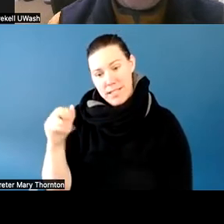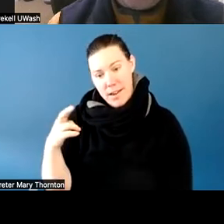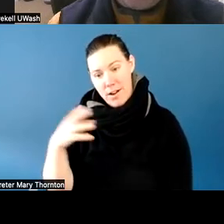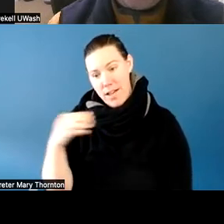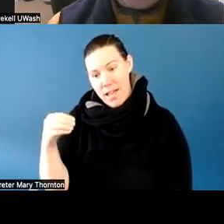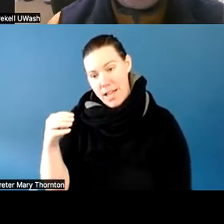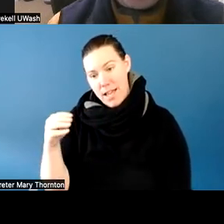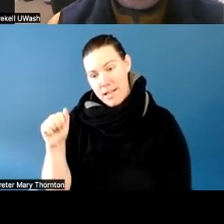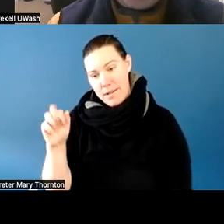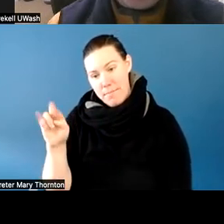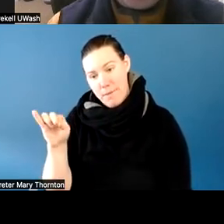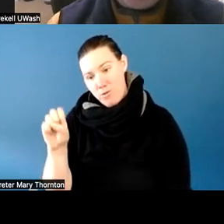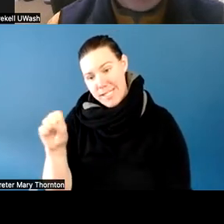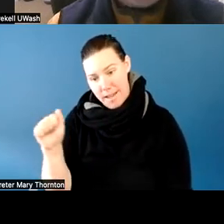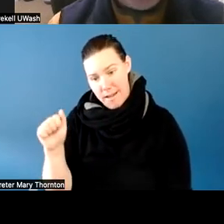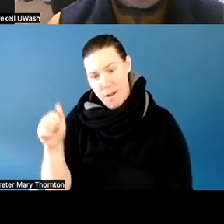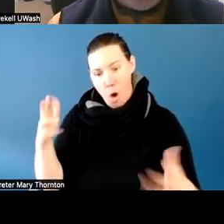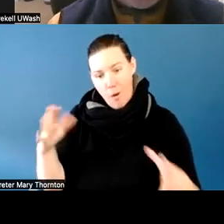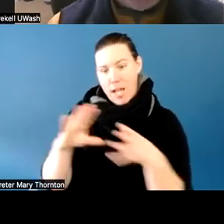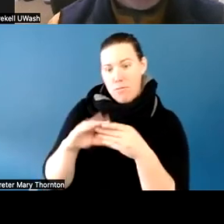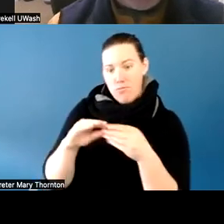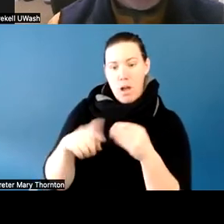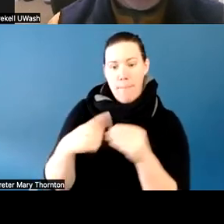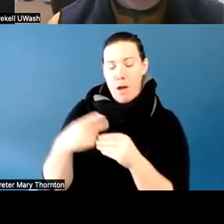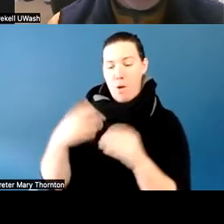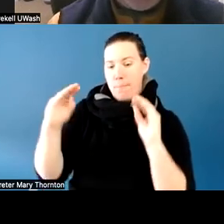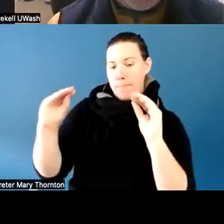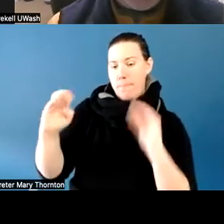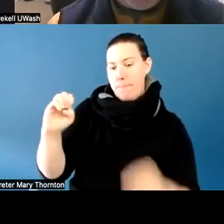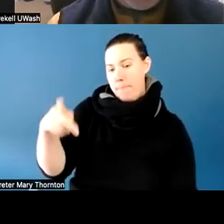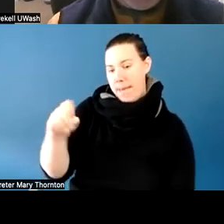so I'm hoping that you've been able to reflect on that.